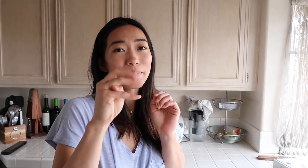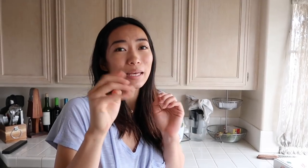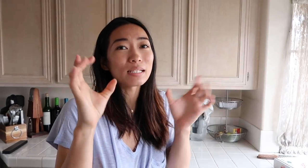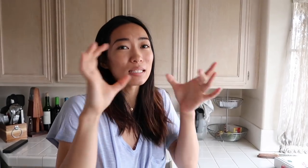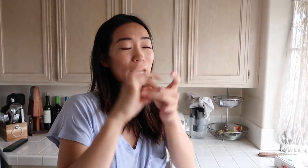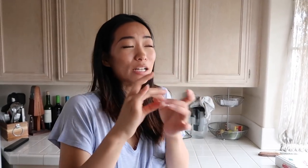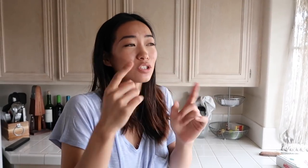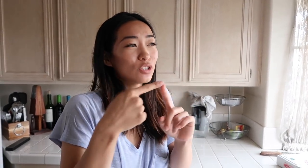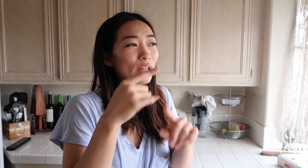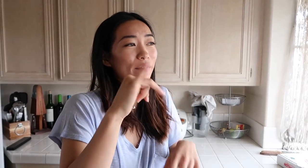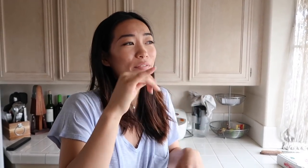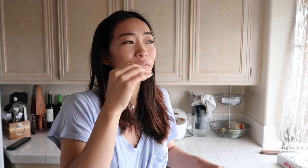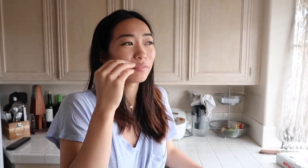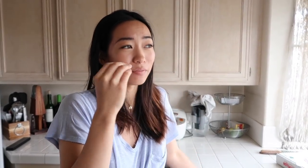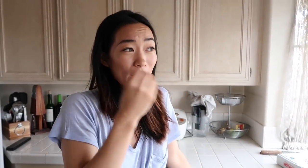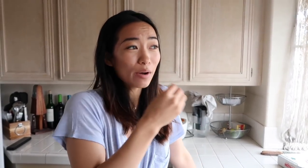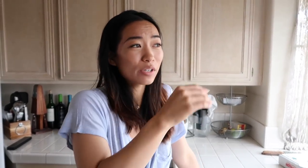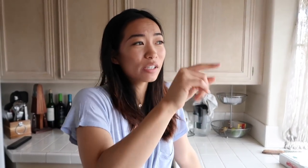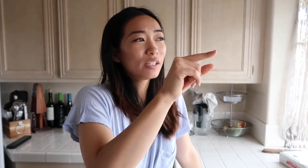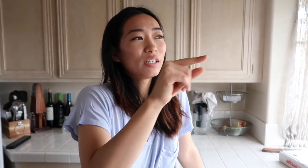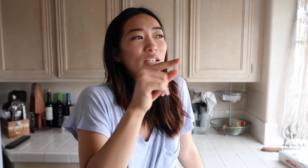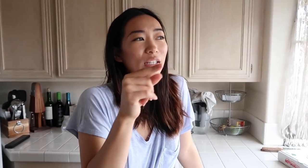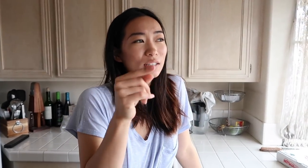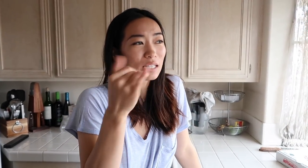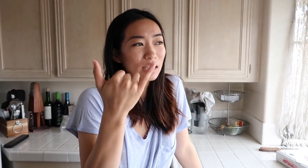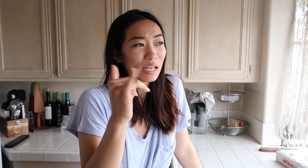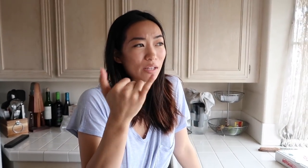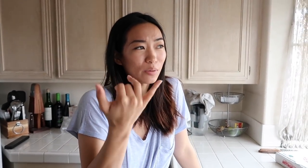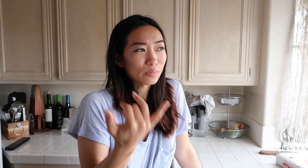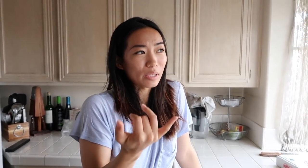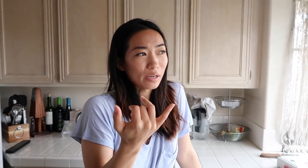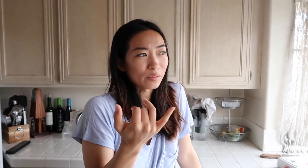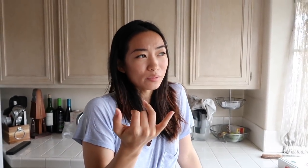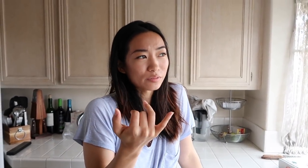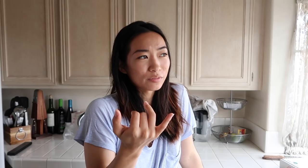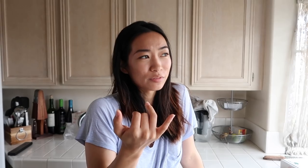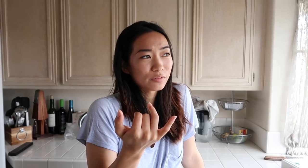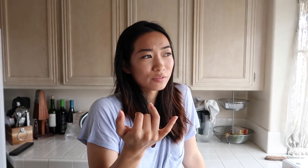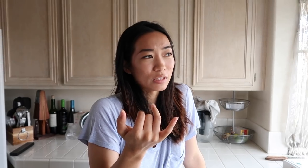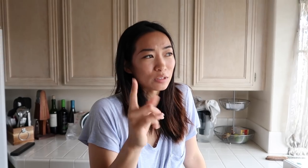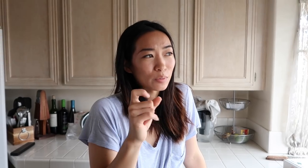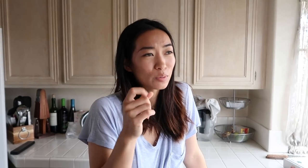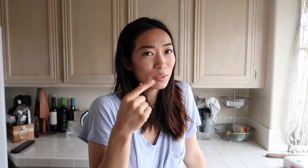that is attached to that flower it's like yellow now supposed to be